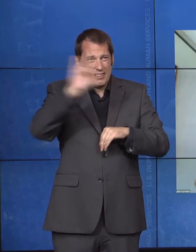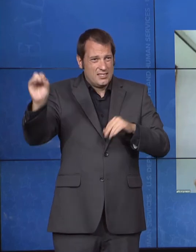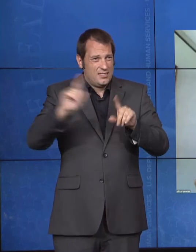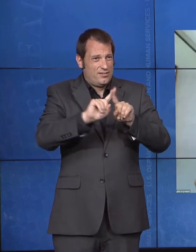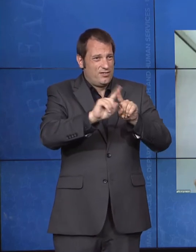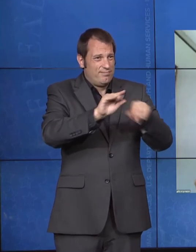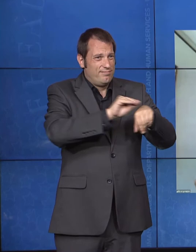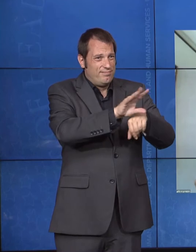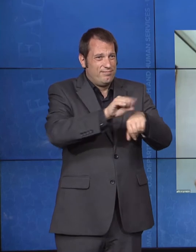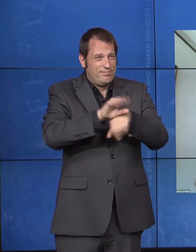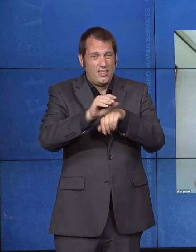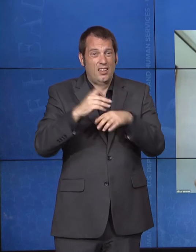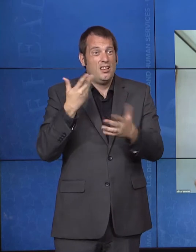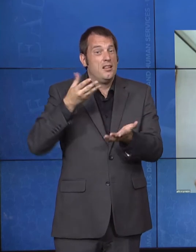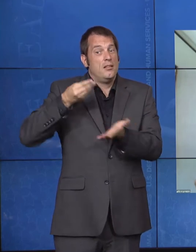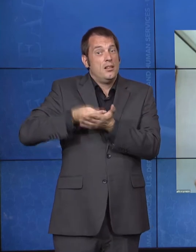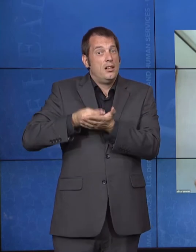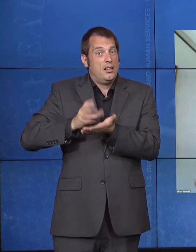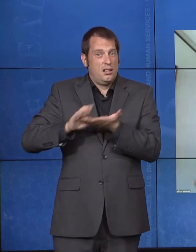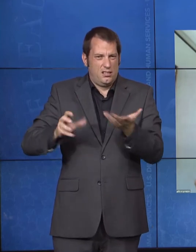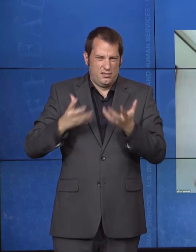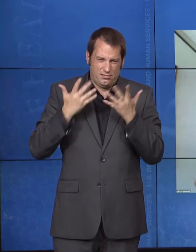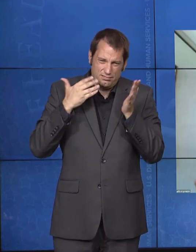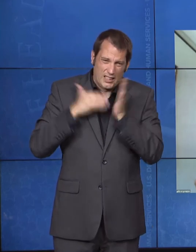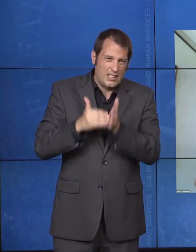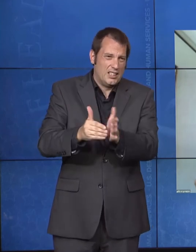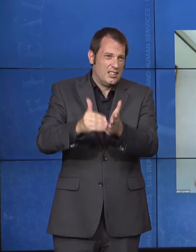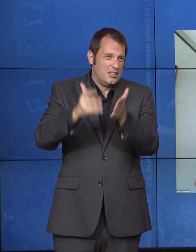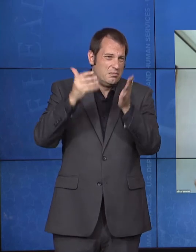one of those programs that received funding.